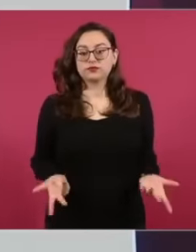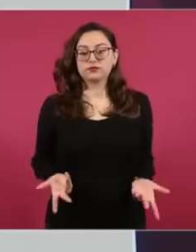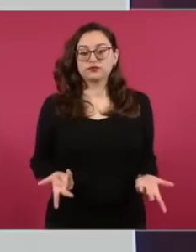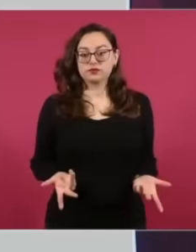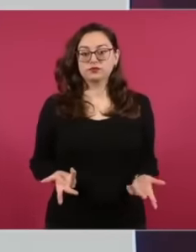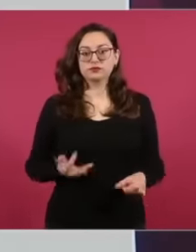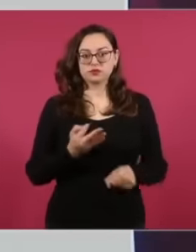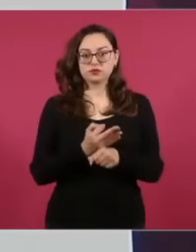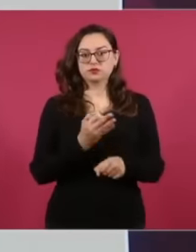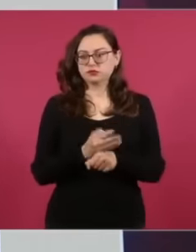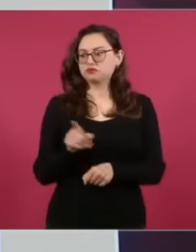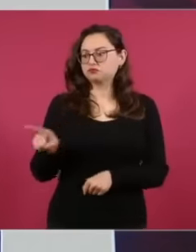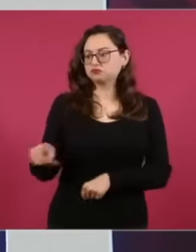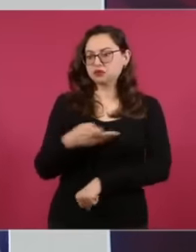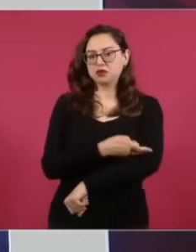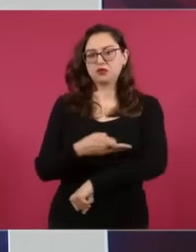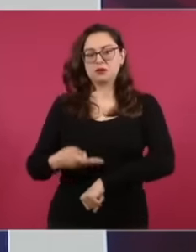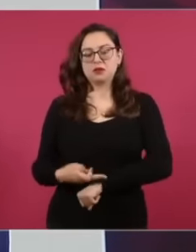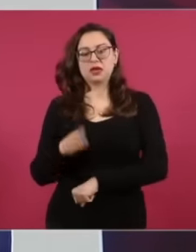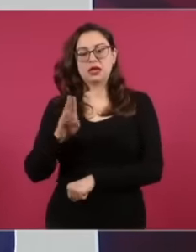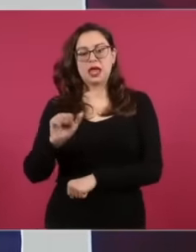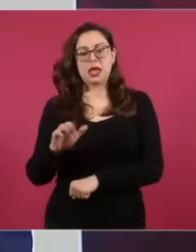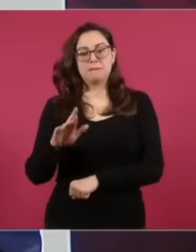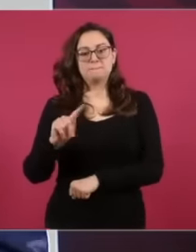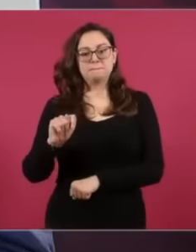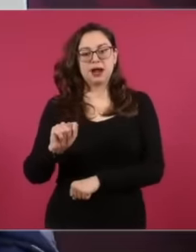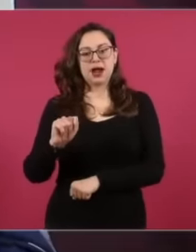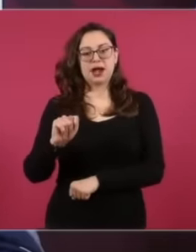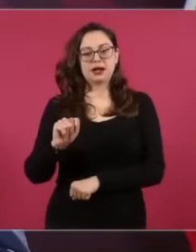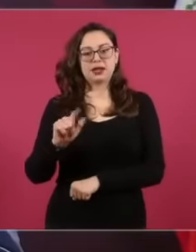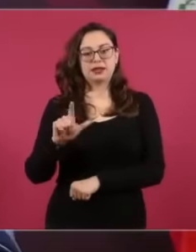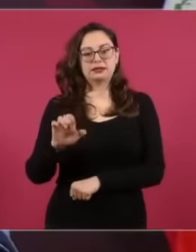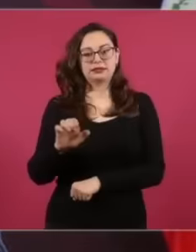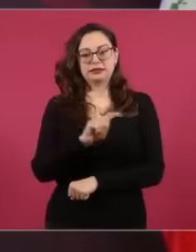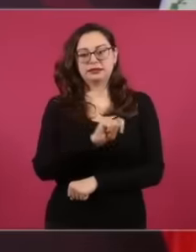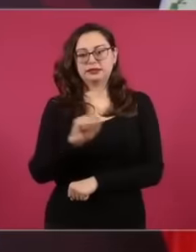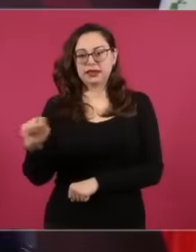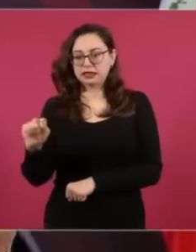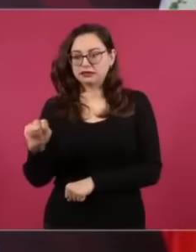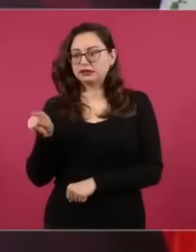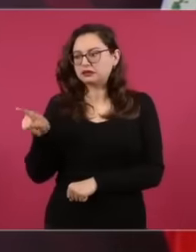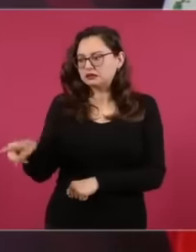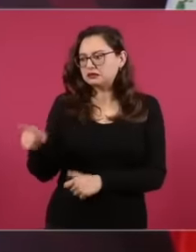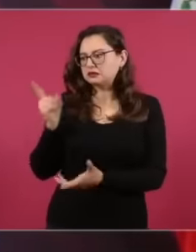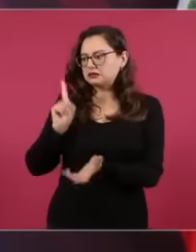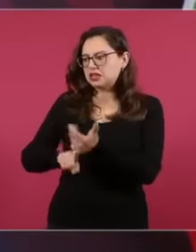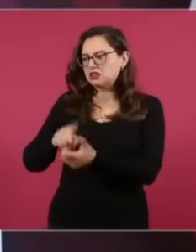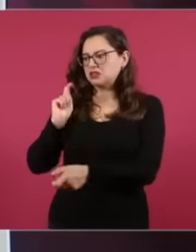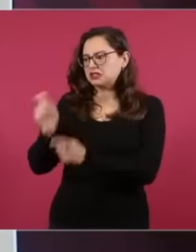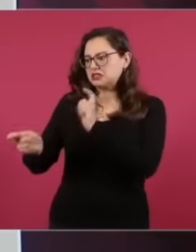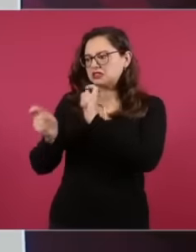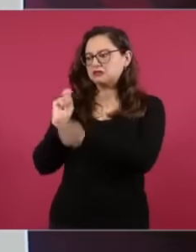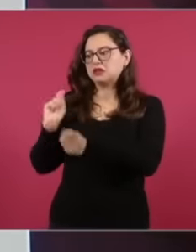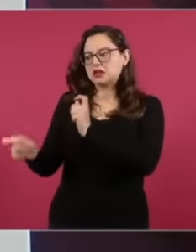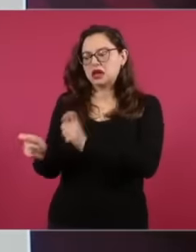Bartre family with your information, so also by official letter